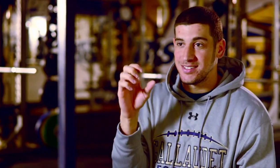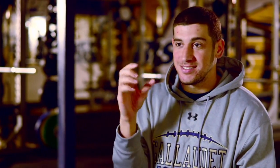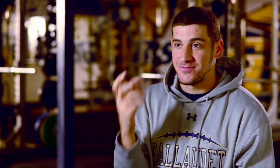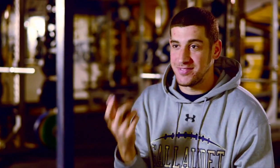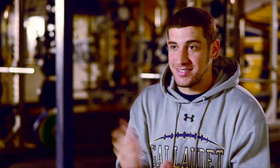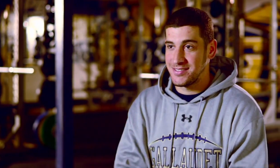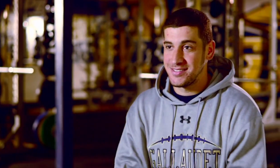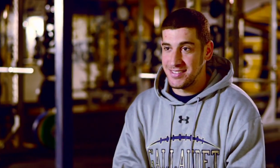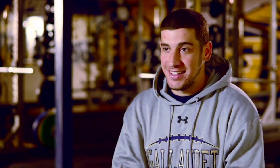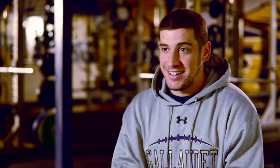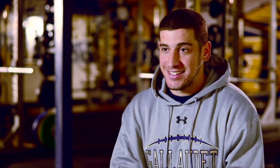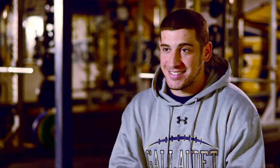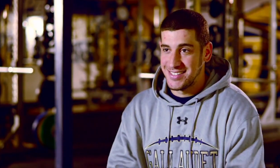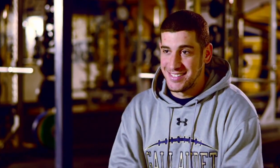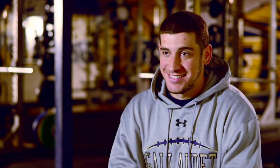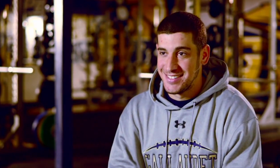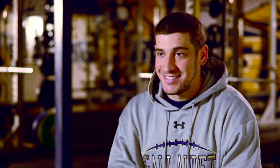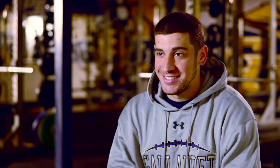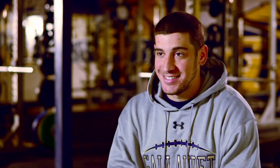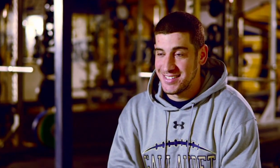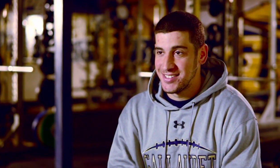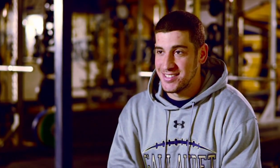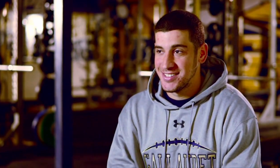Maybe they googled them. Not sure.